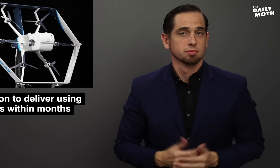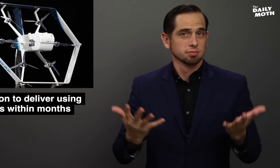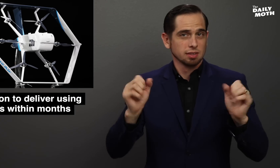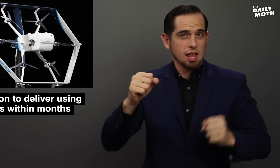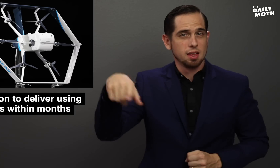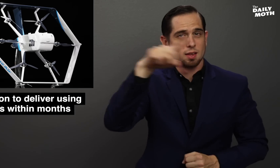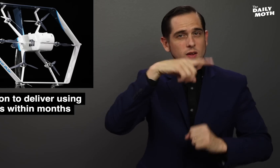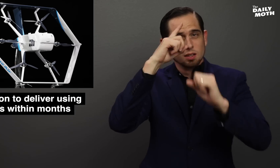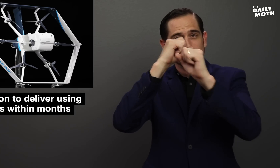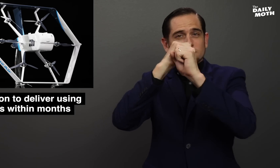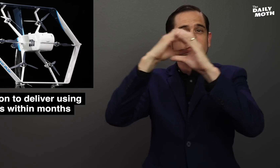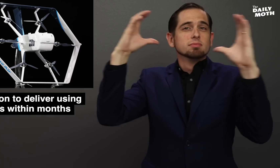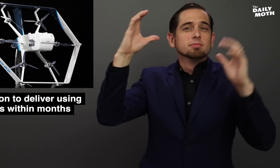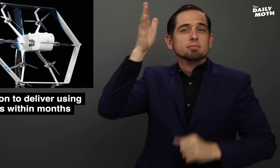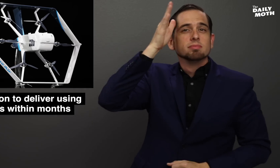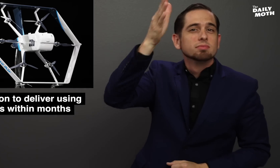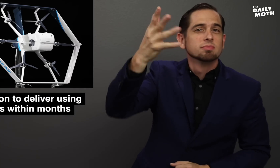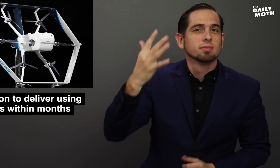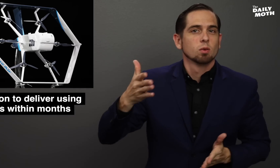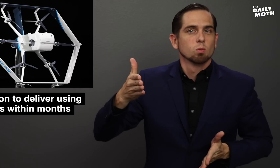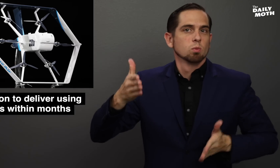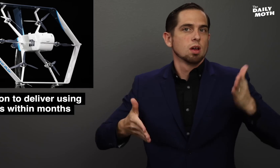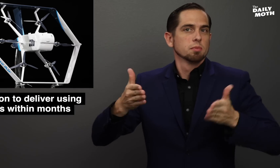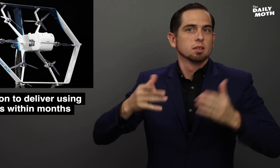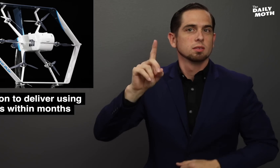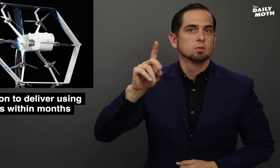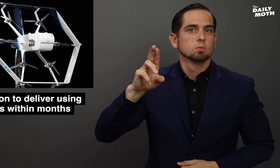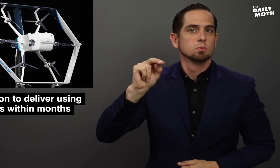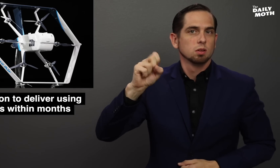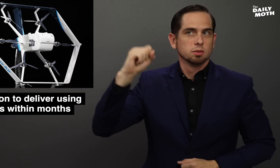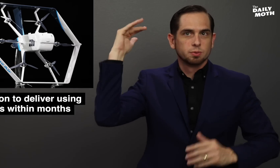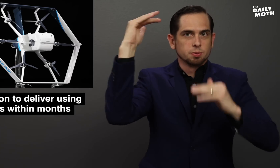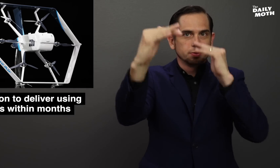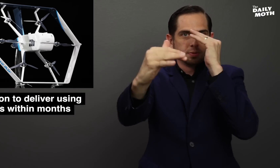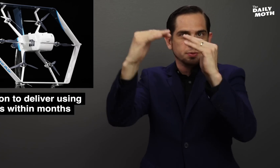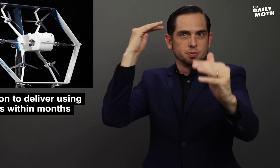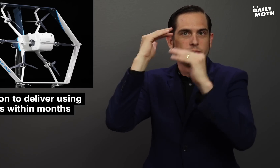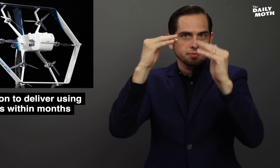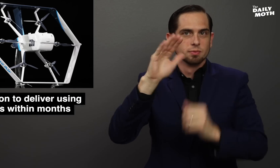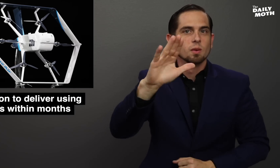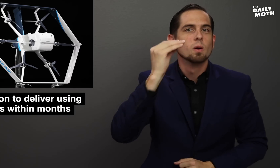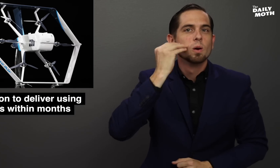Can you visualize robotic drones flying in and out of